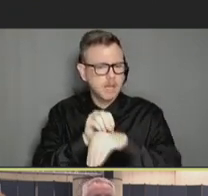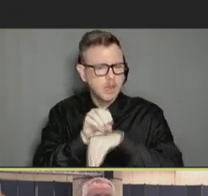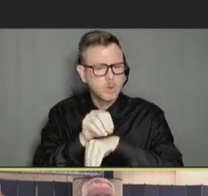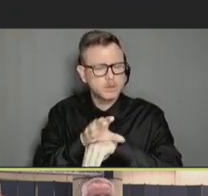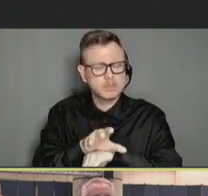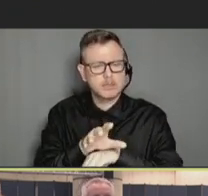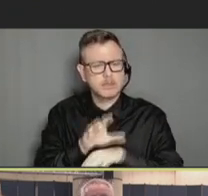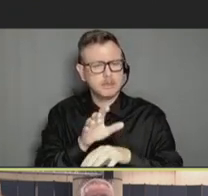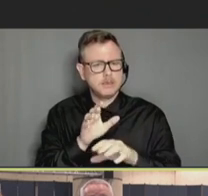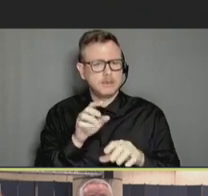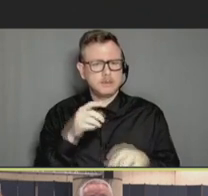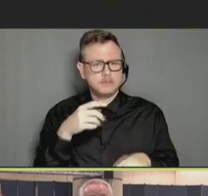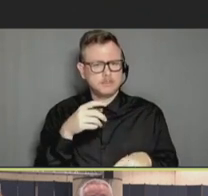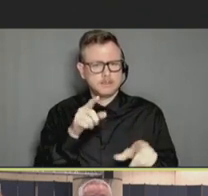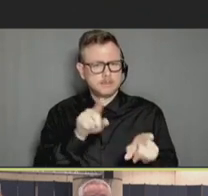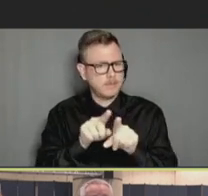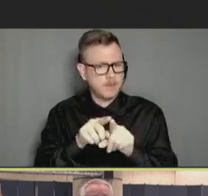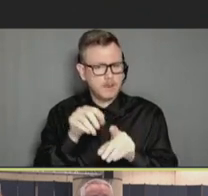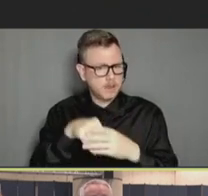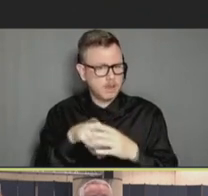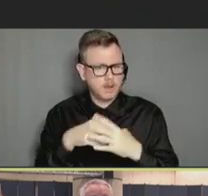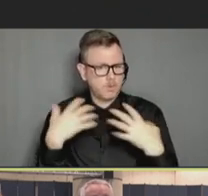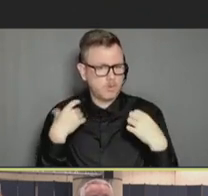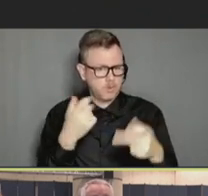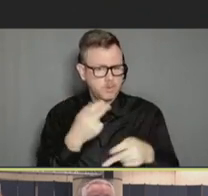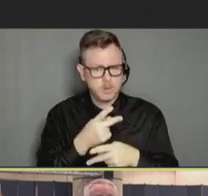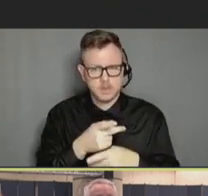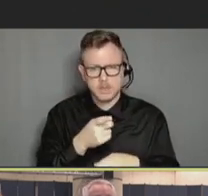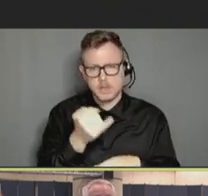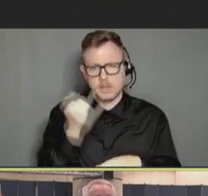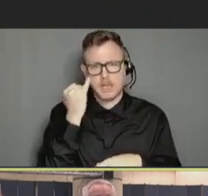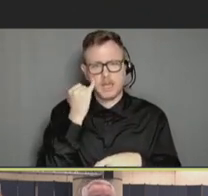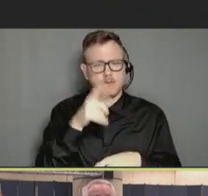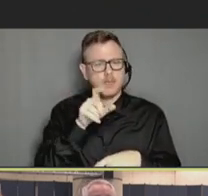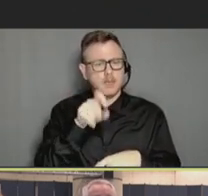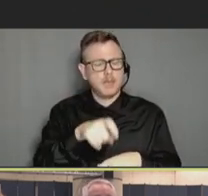I don't ask people if they want to have a cardiac catheterization if they're in the